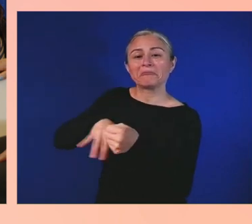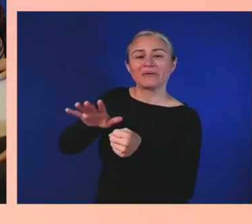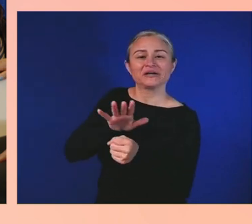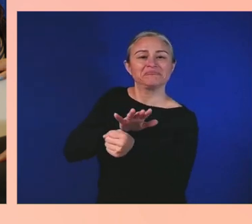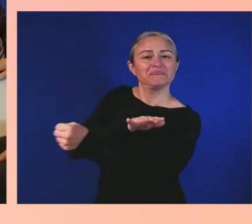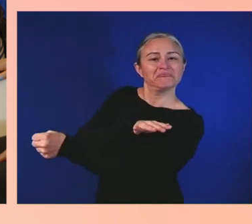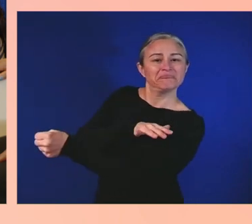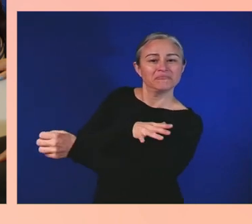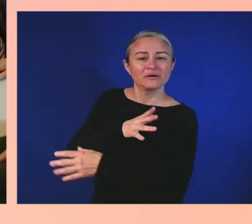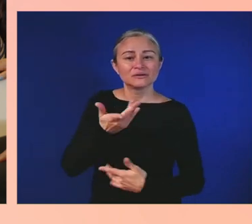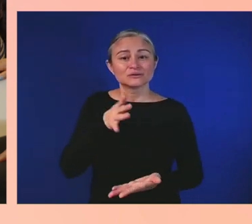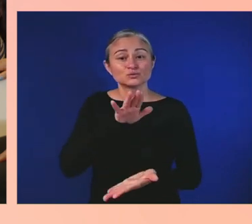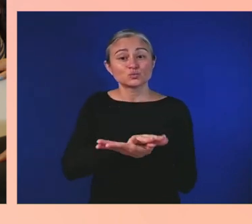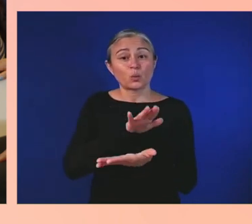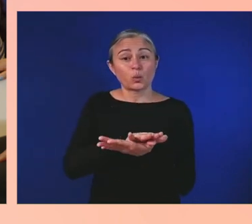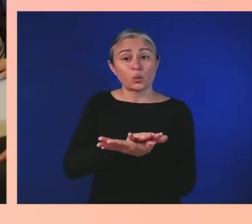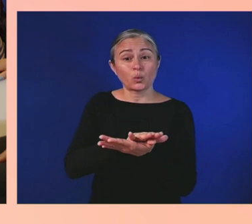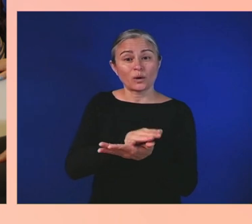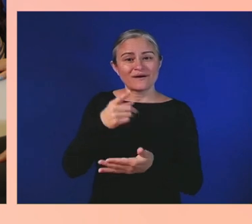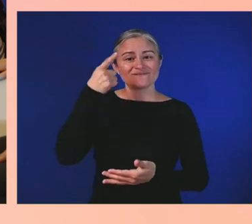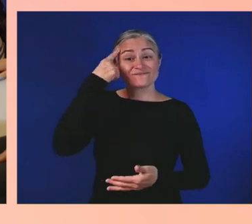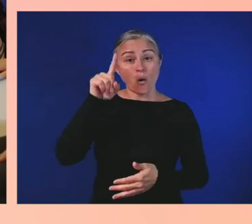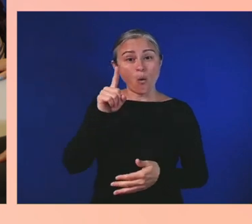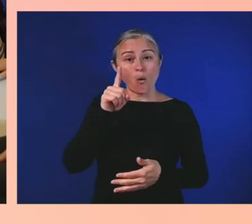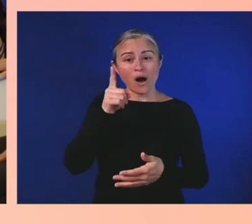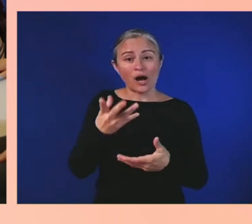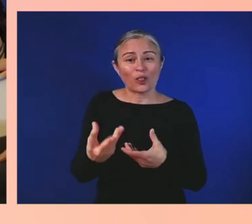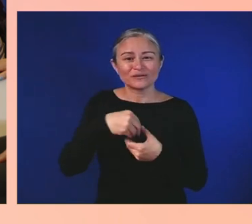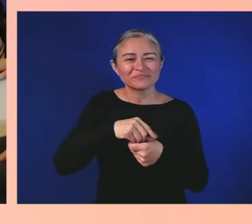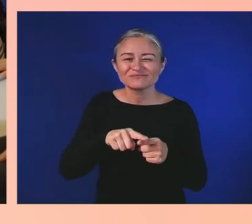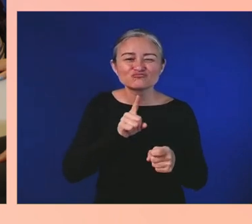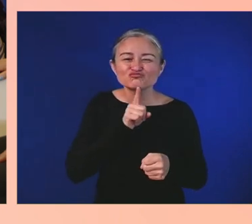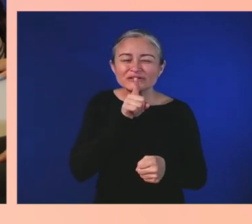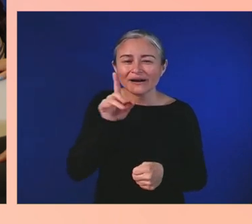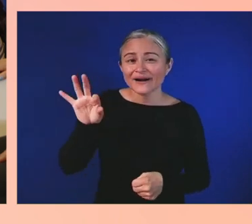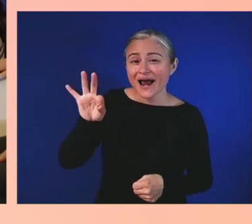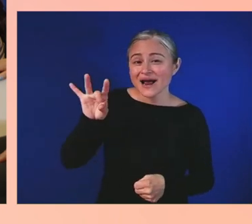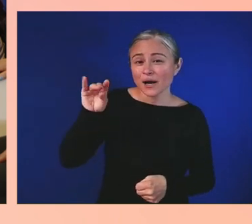98 percent another race. It's the very tool used for exclusion,